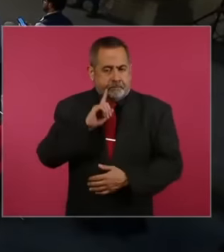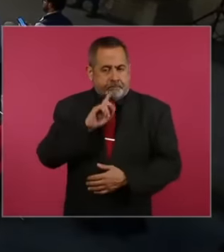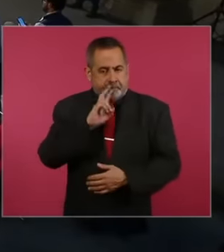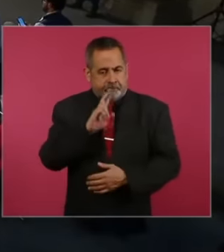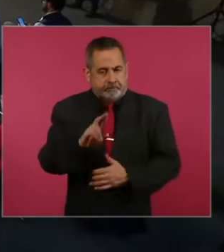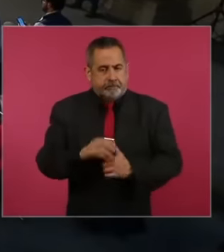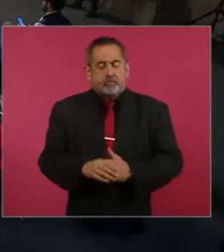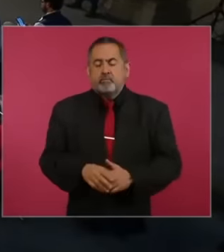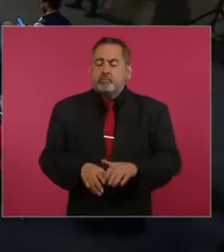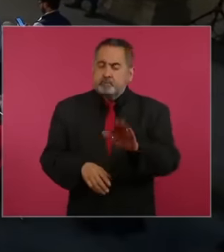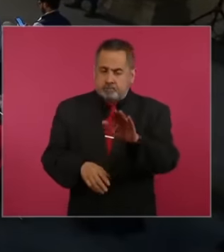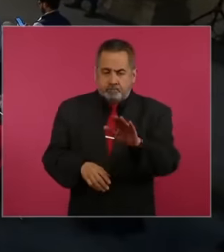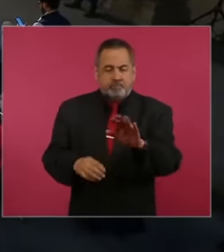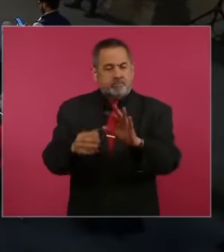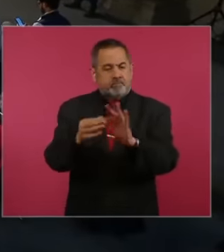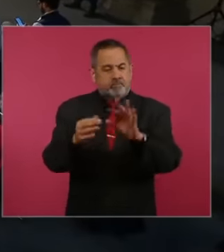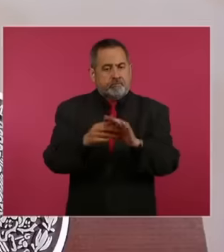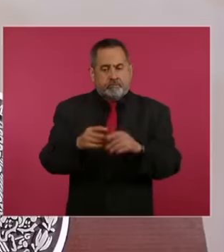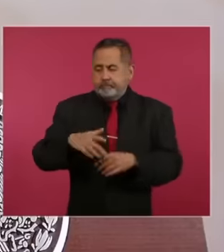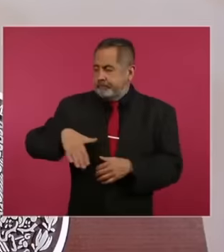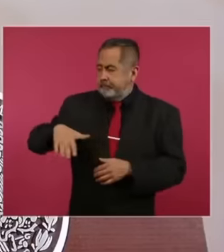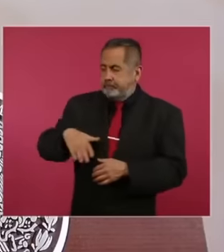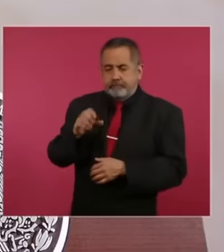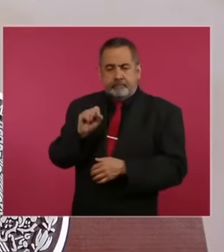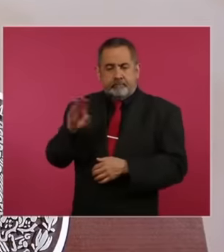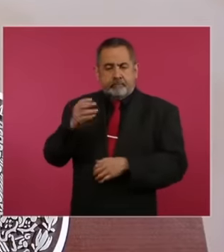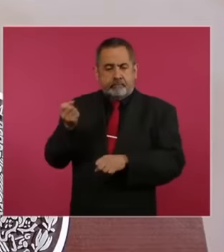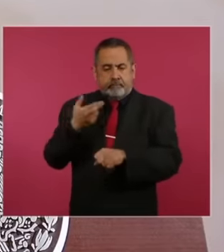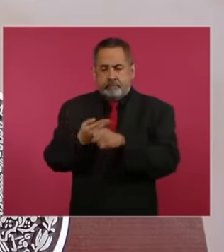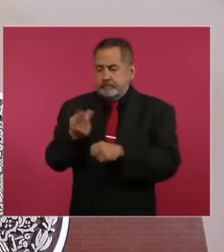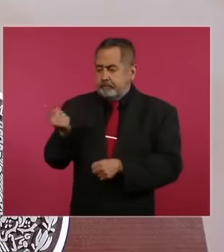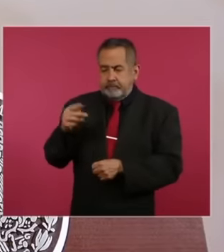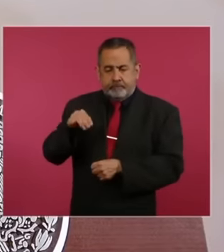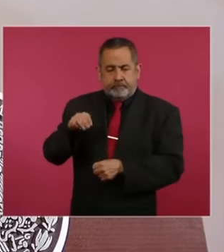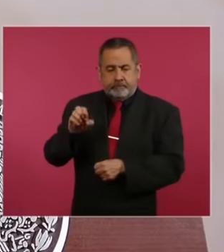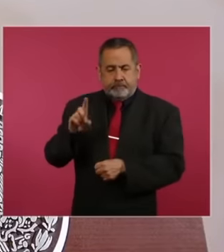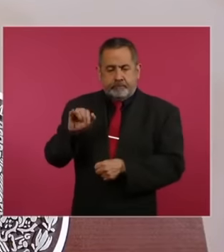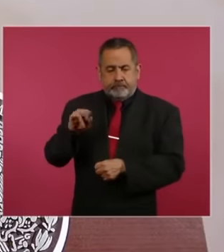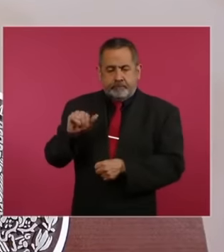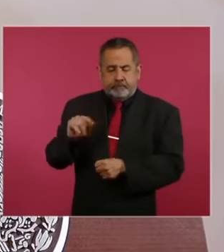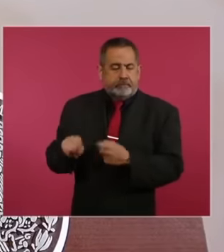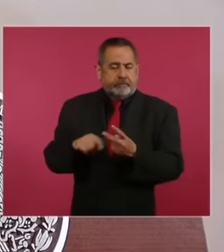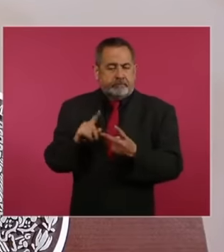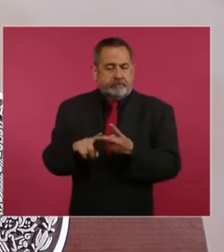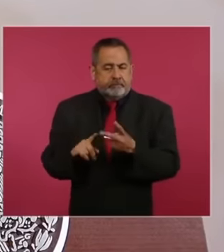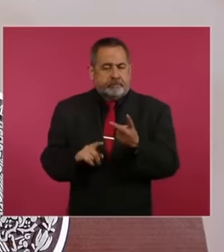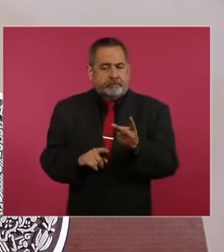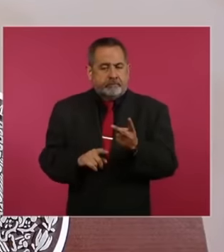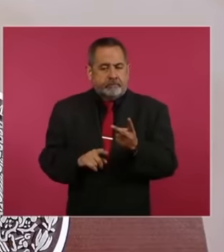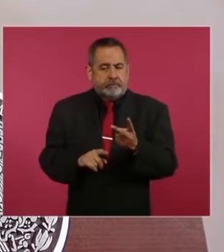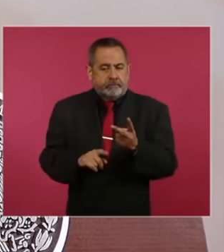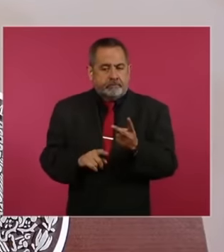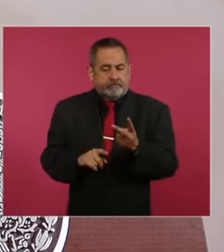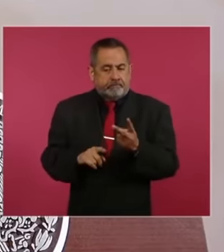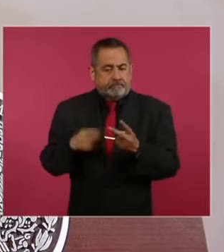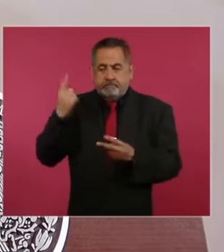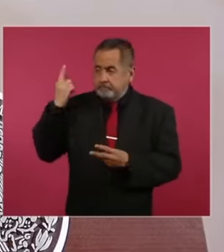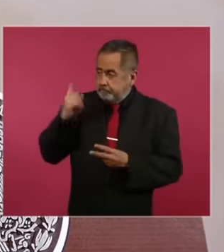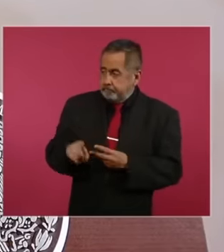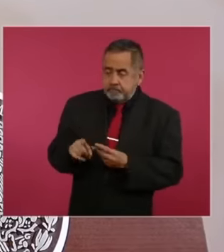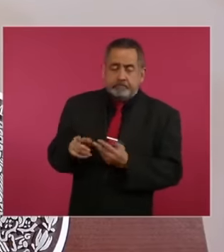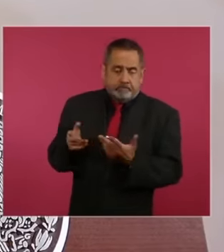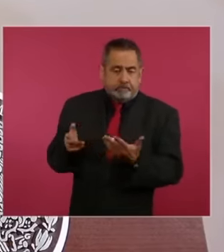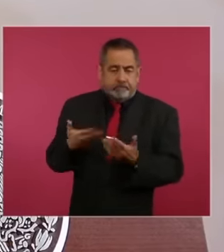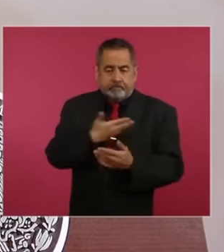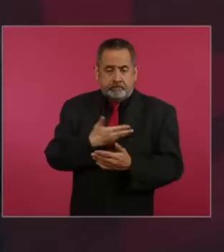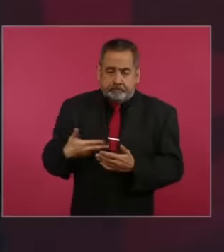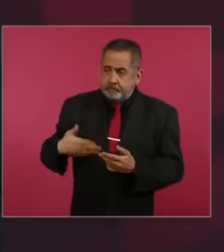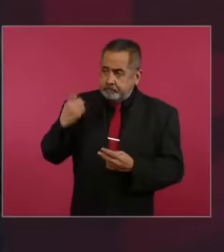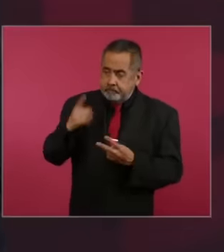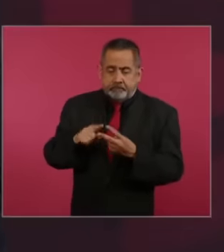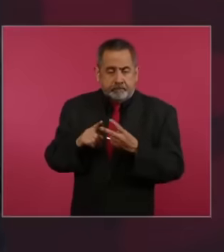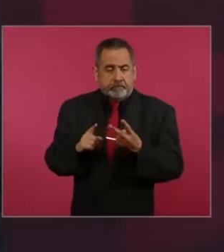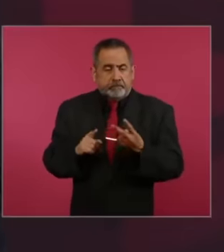commented by Undersecretary Medina in accordance with the instruction from the president, we will gladly